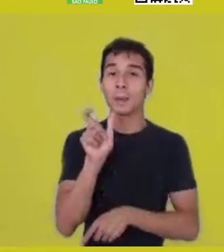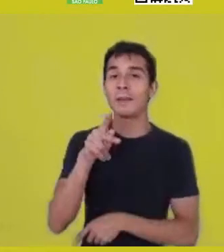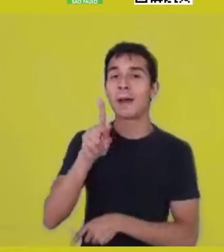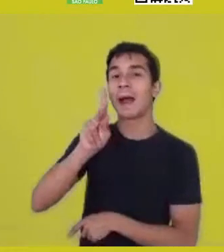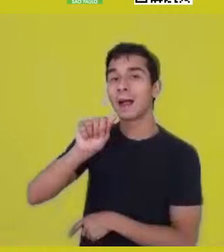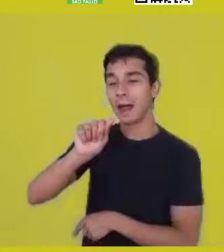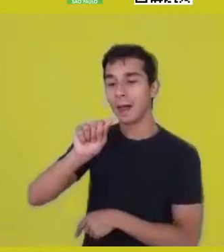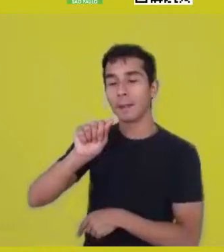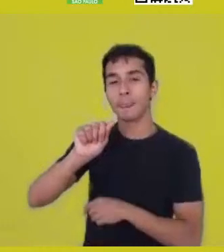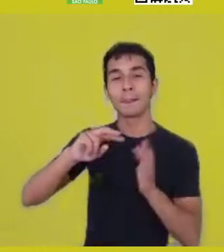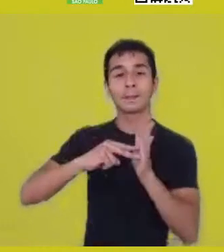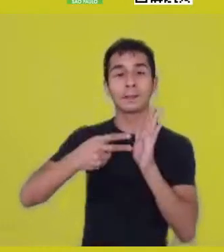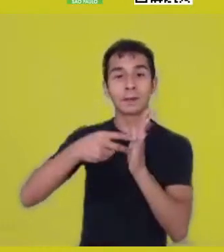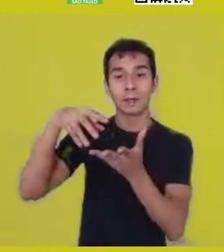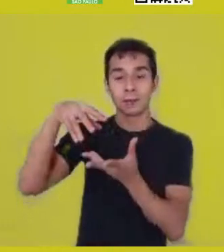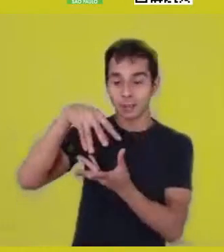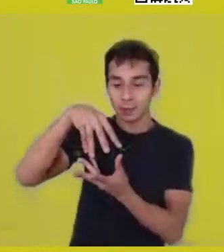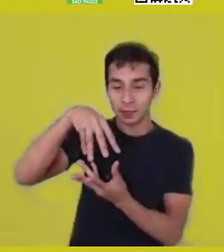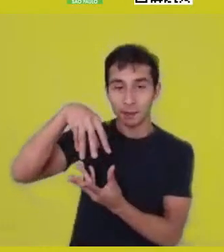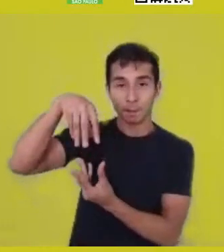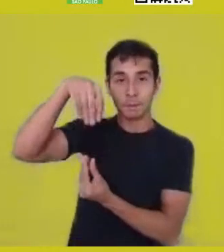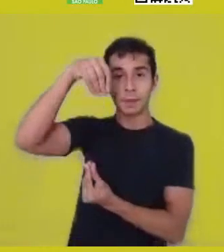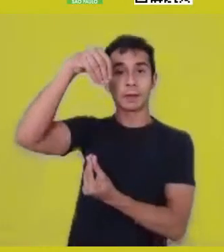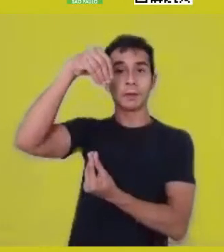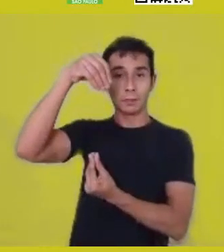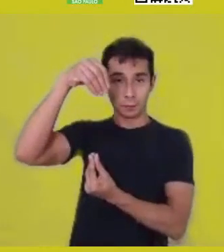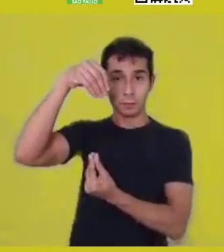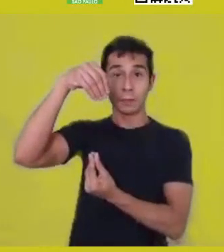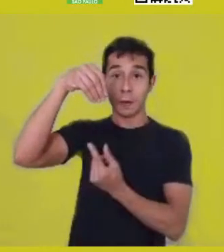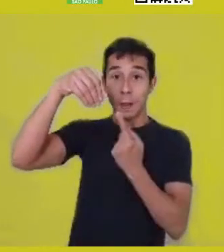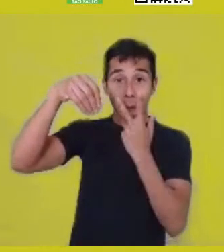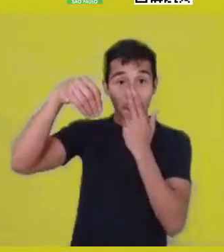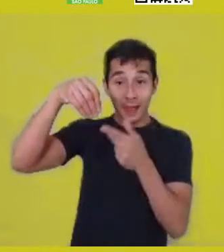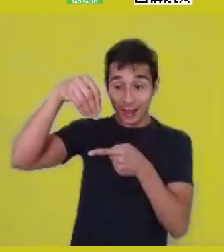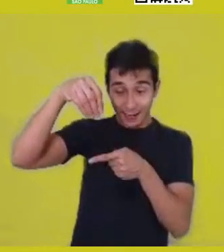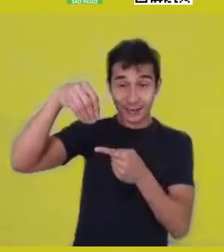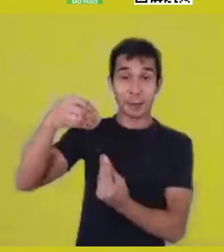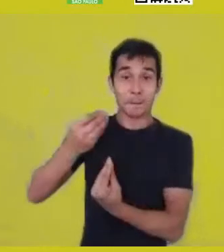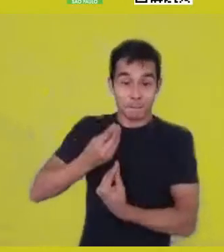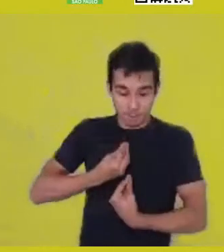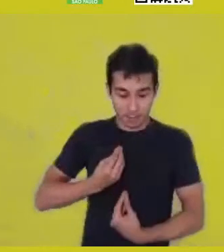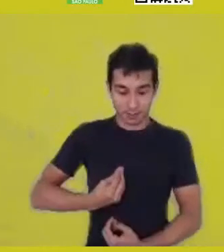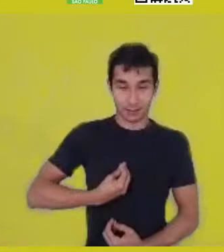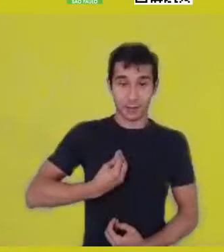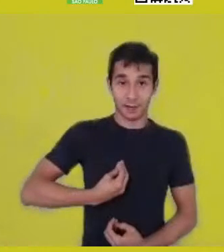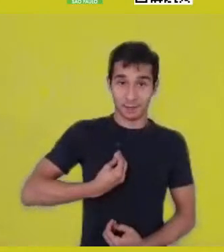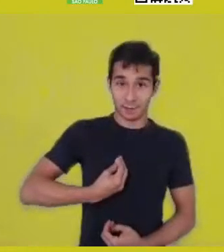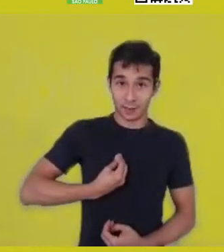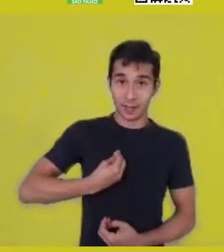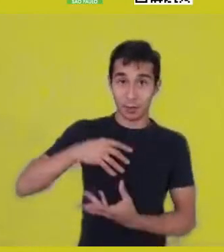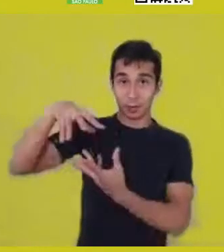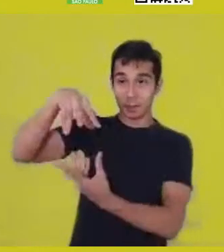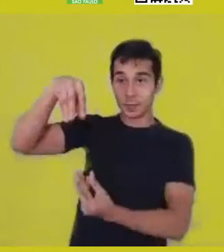which gives us the breath of life and makes the connection between matter